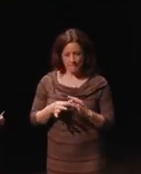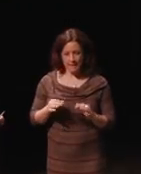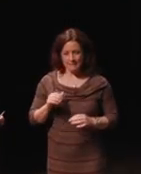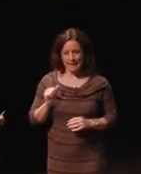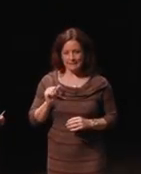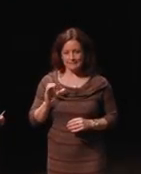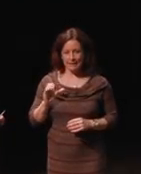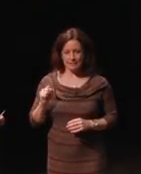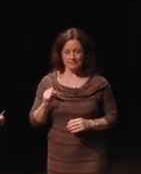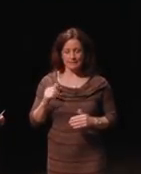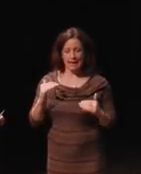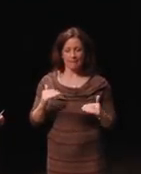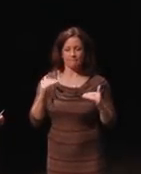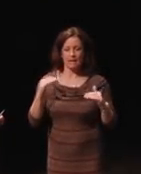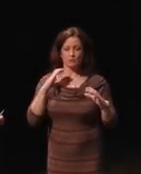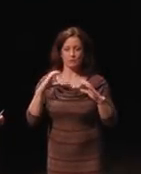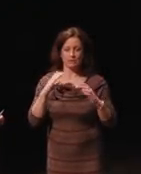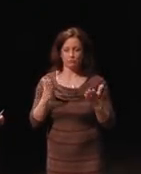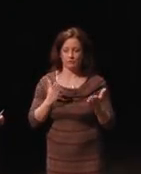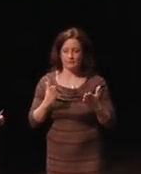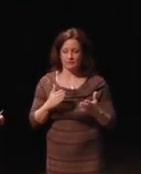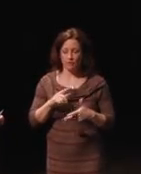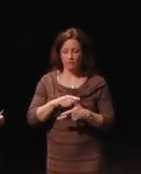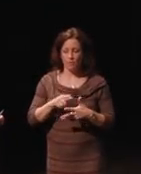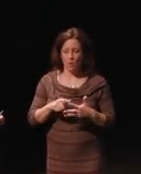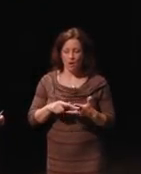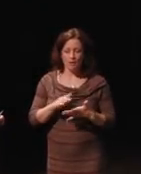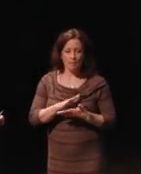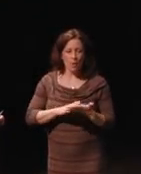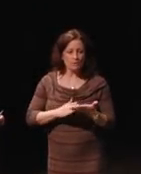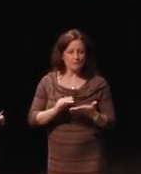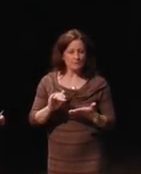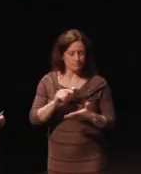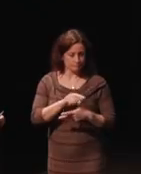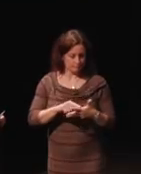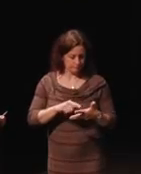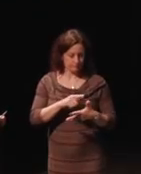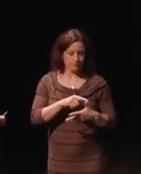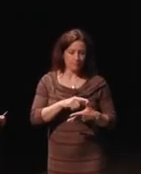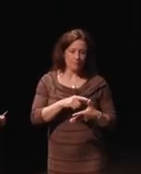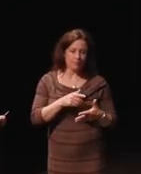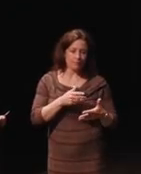There's four components to advance communication services. Interconnected VoIP